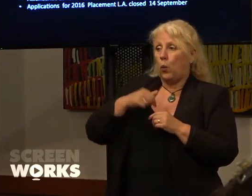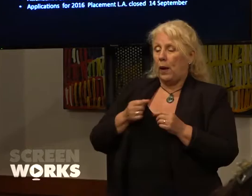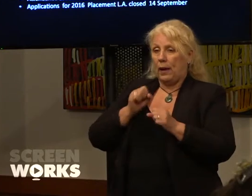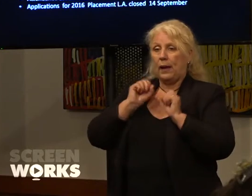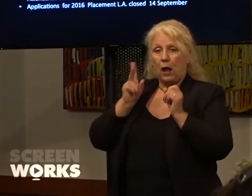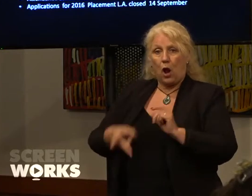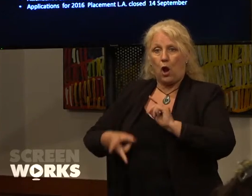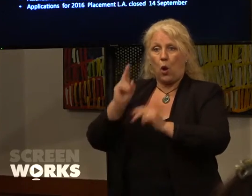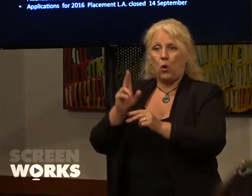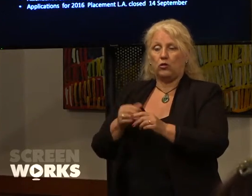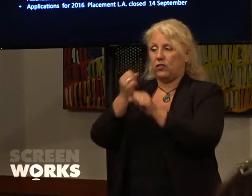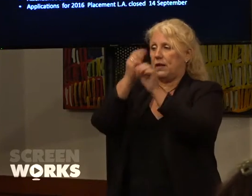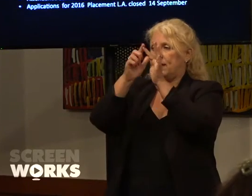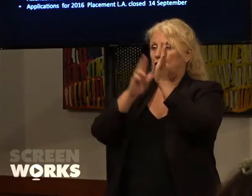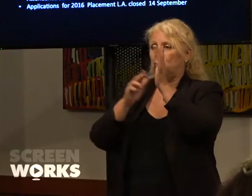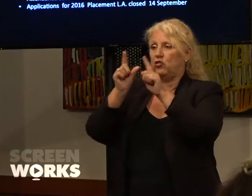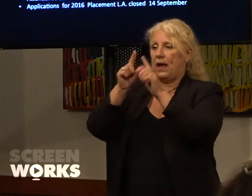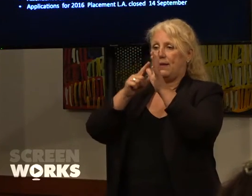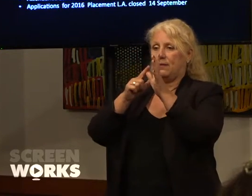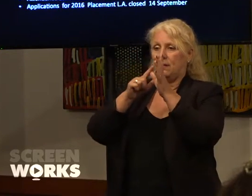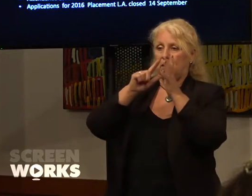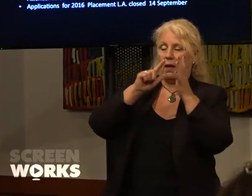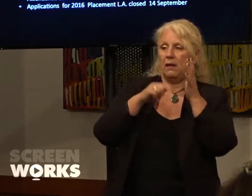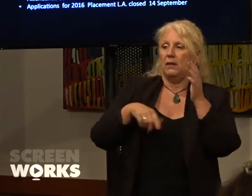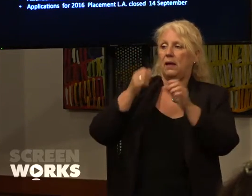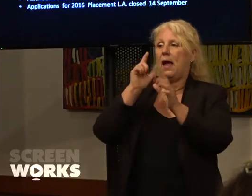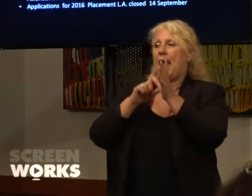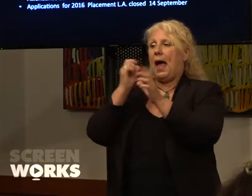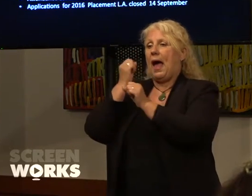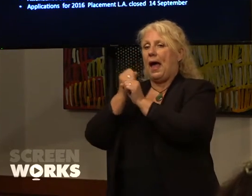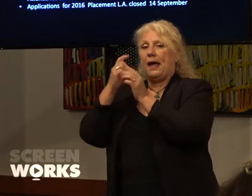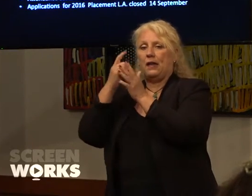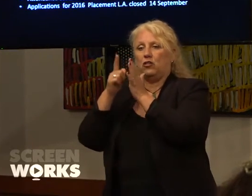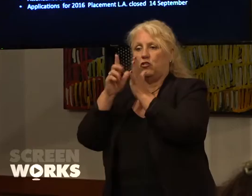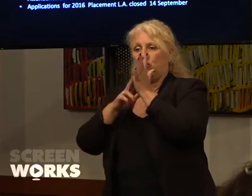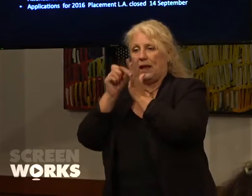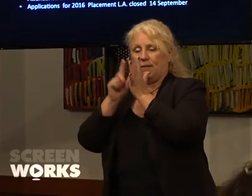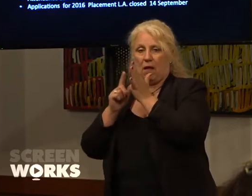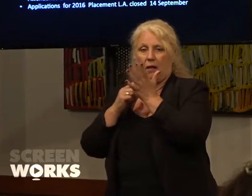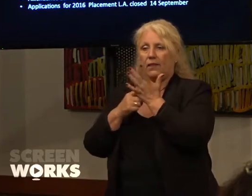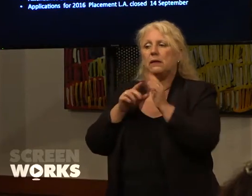Agenda and a key focus is of course is leadership and and mentor programs. The